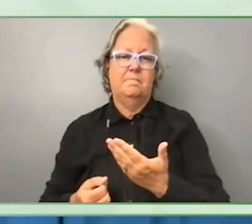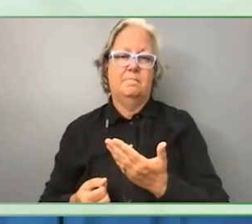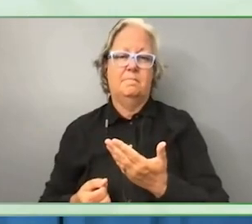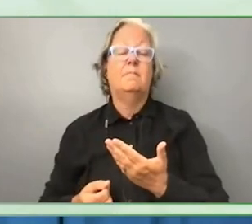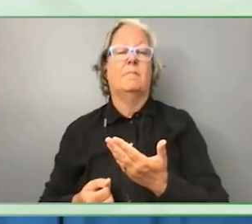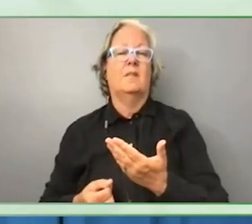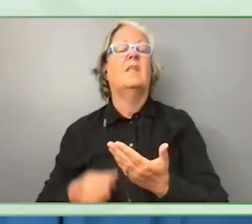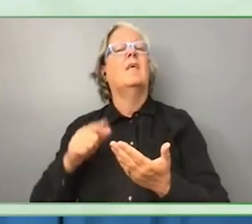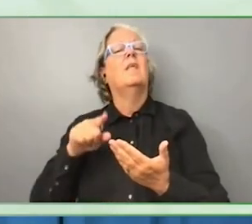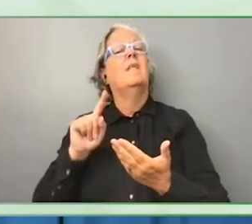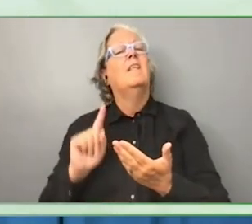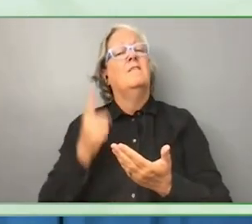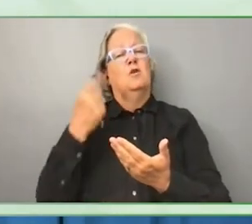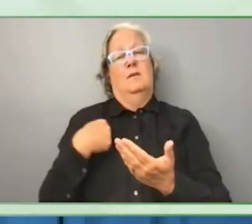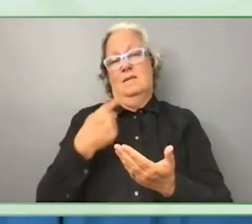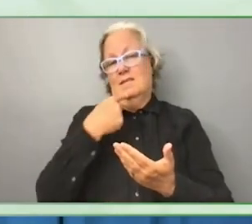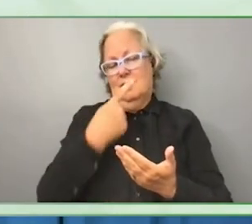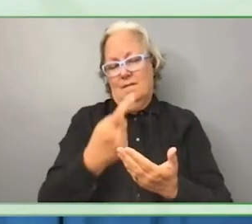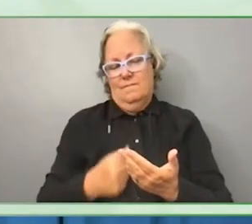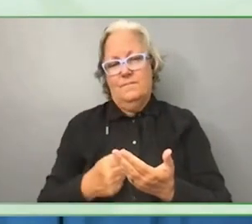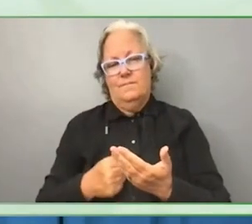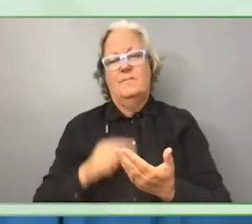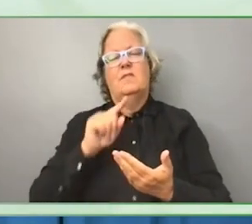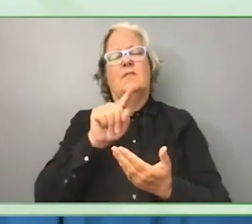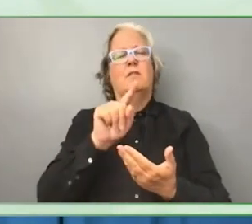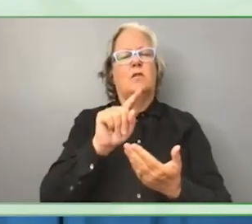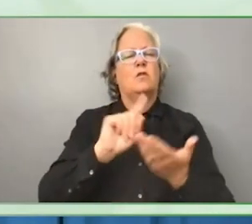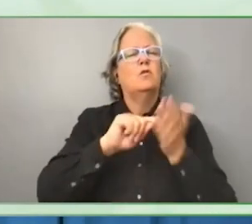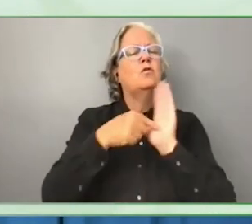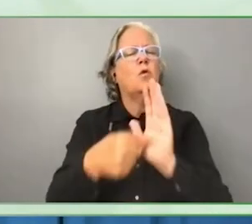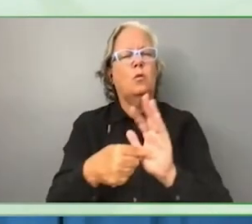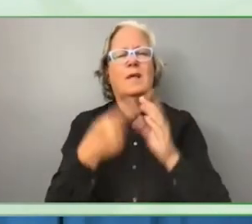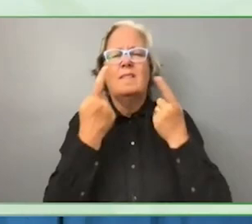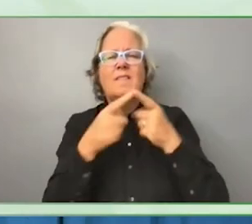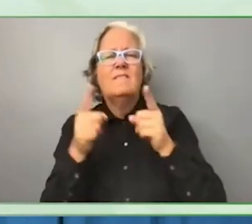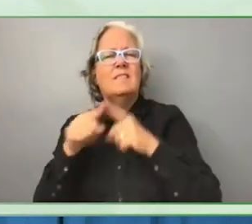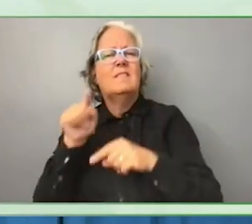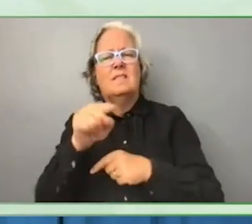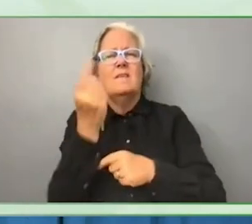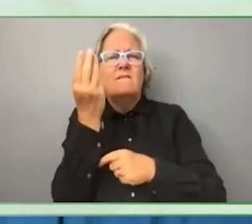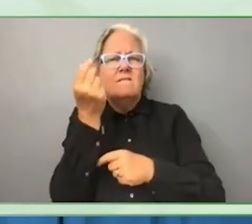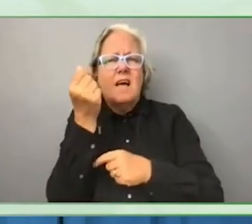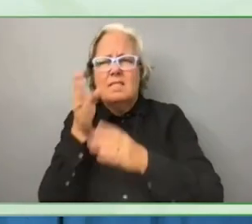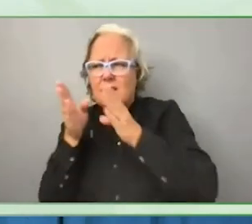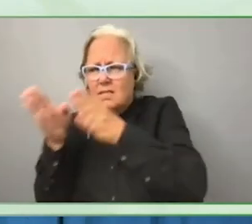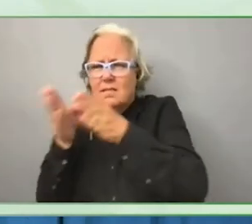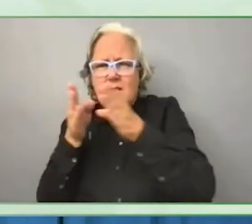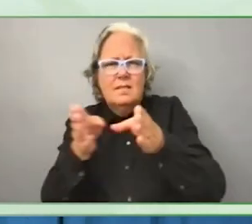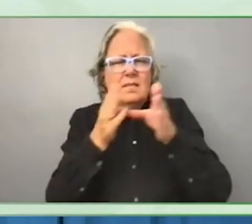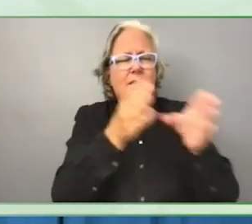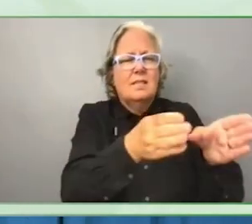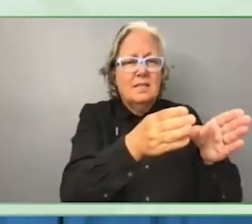depicts the funding arrangements we have in place that enable our work on disability and and development.